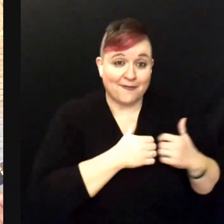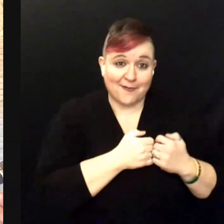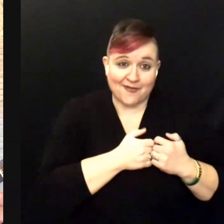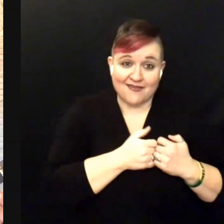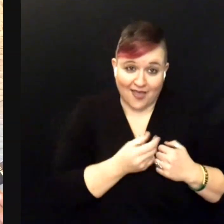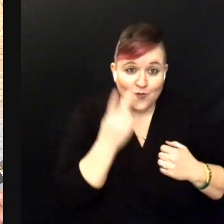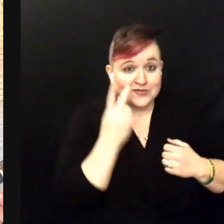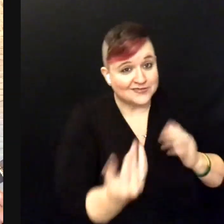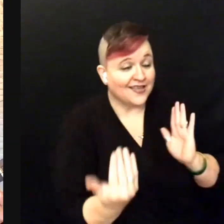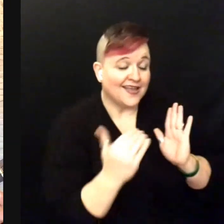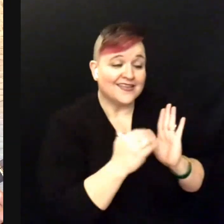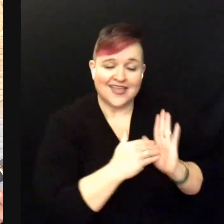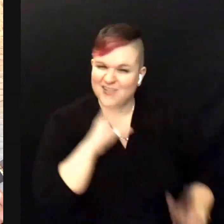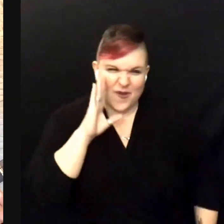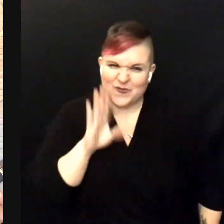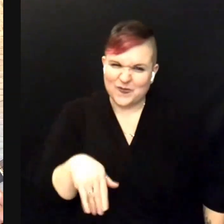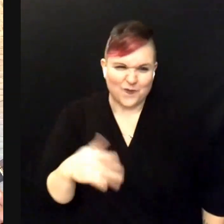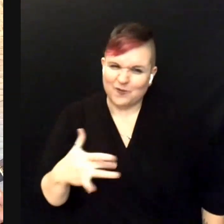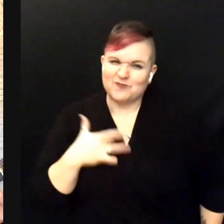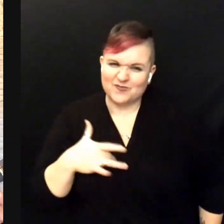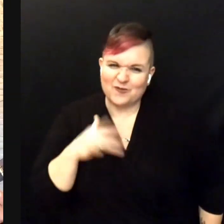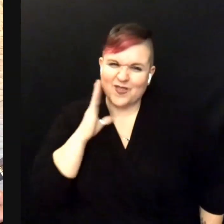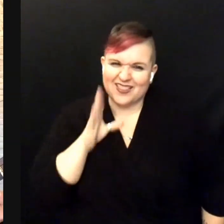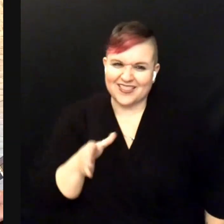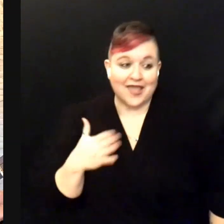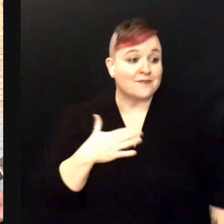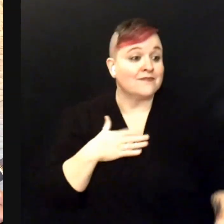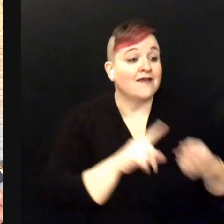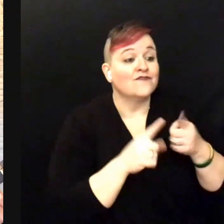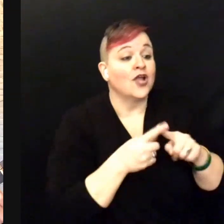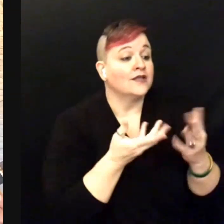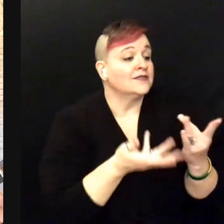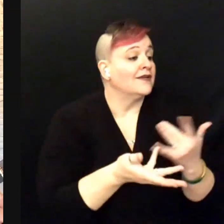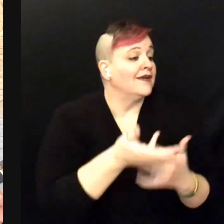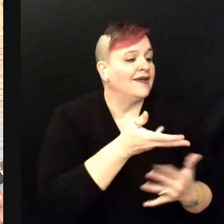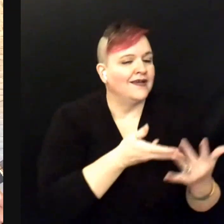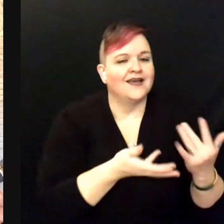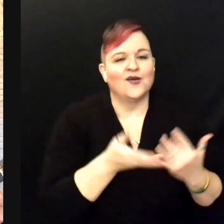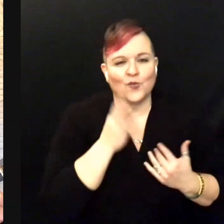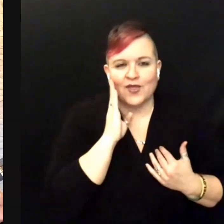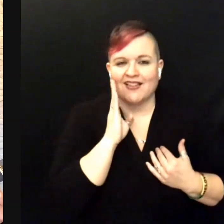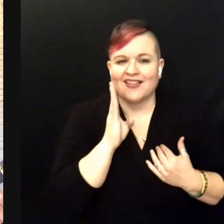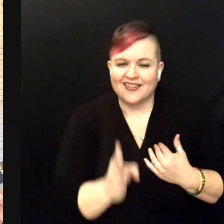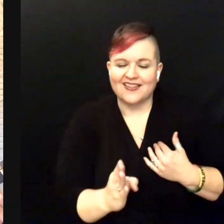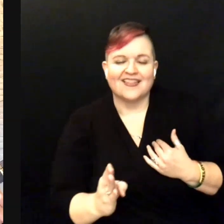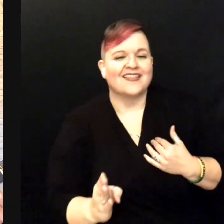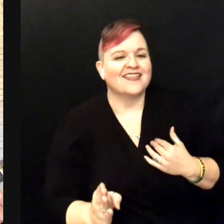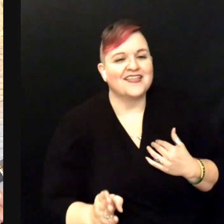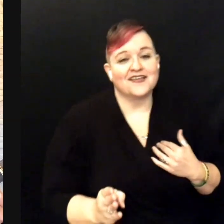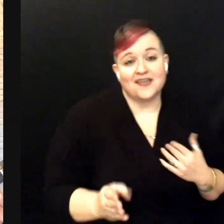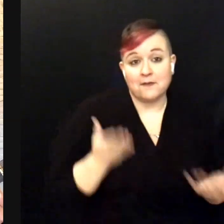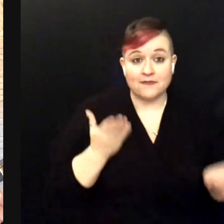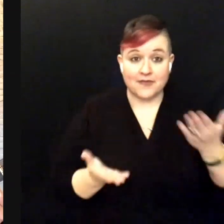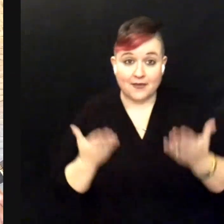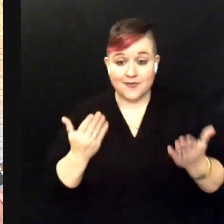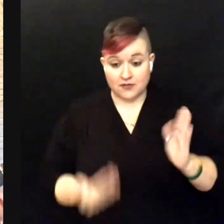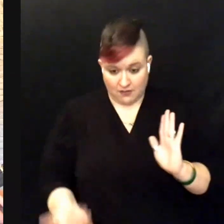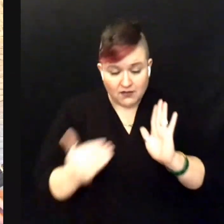Gonna be with some of my friends Maybe I'll feel better again